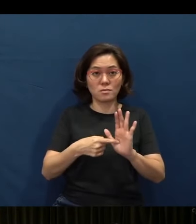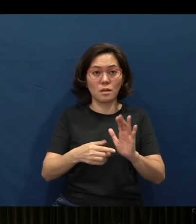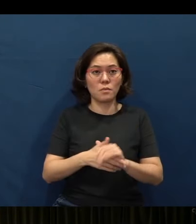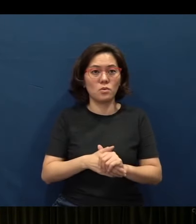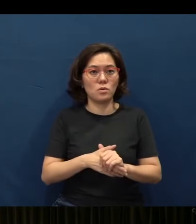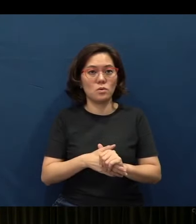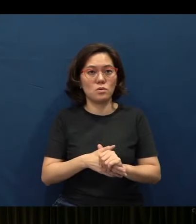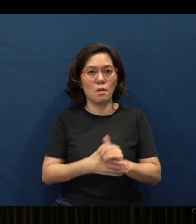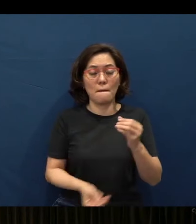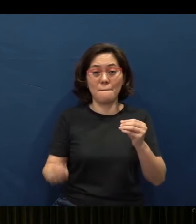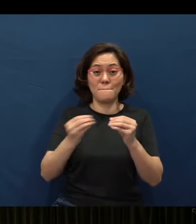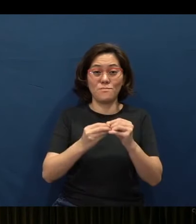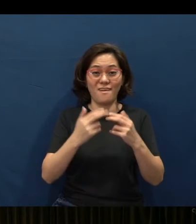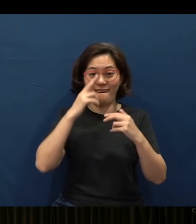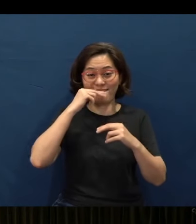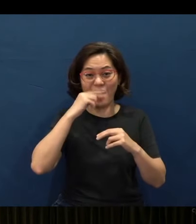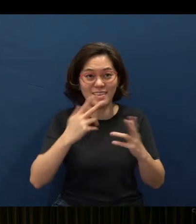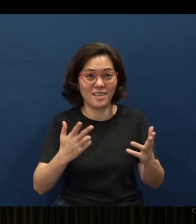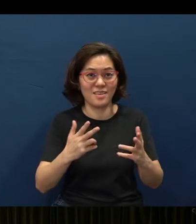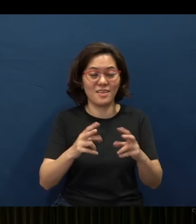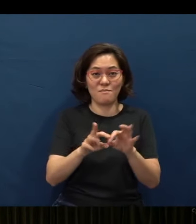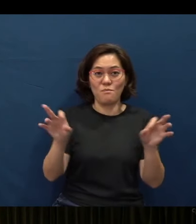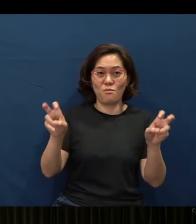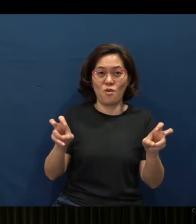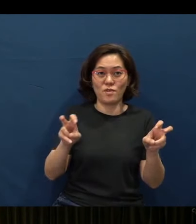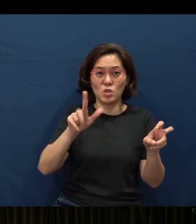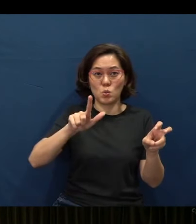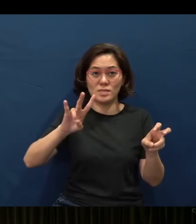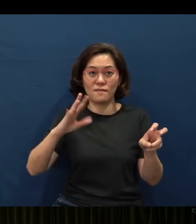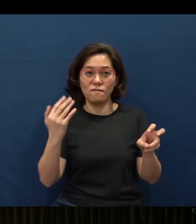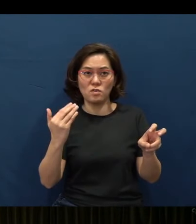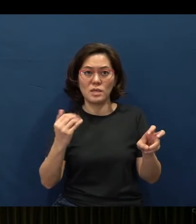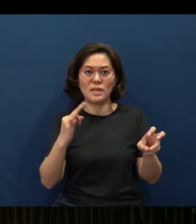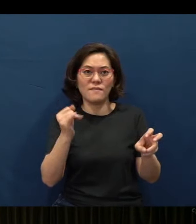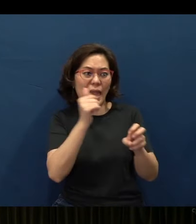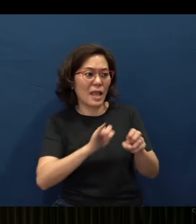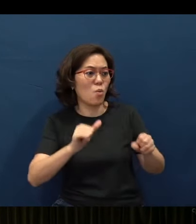a more hilarious one - Proverbs 27, verse 14: “If anyone loudly blesses their neighbor